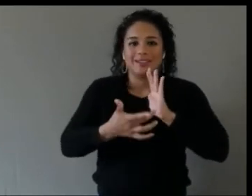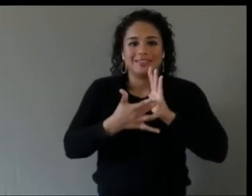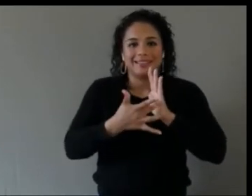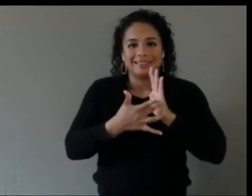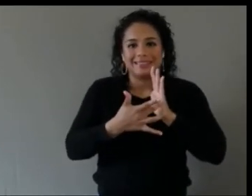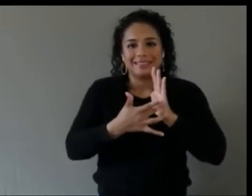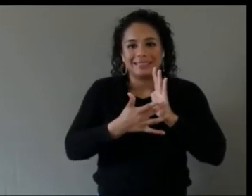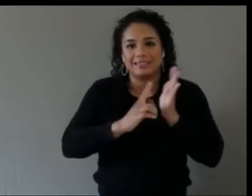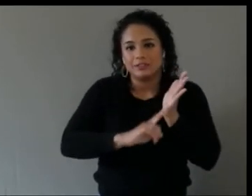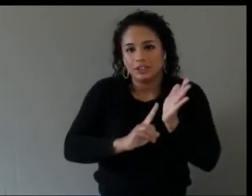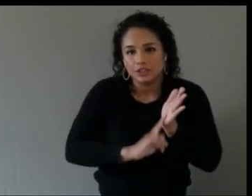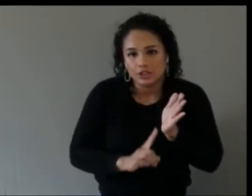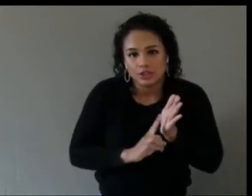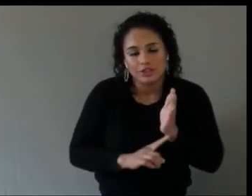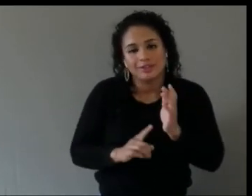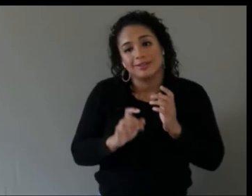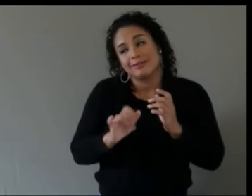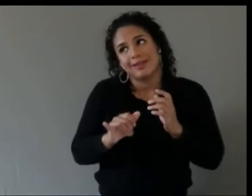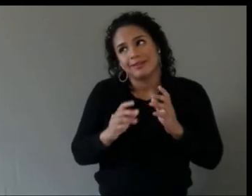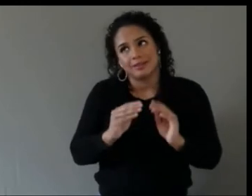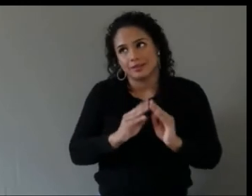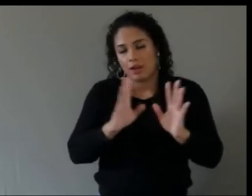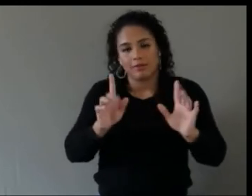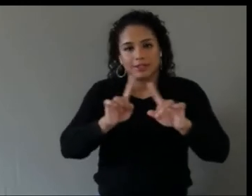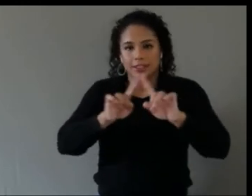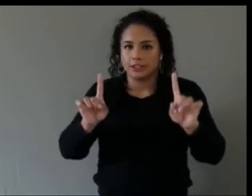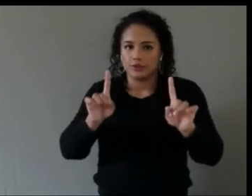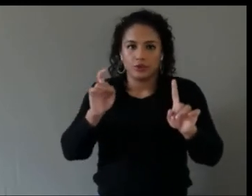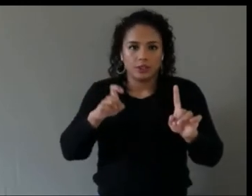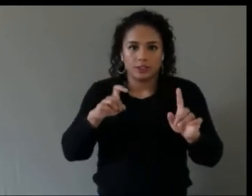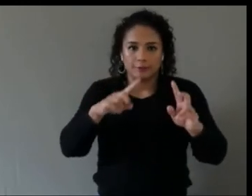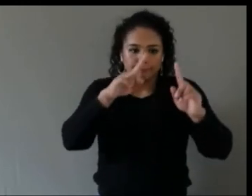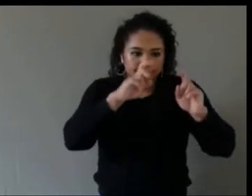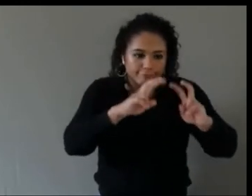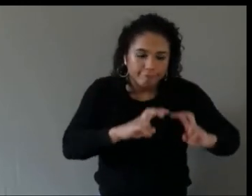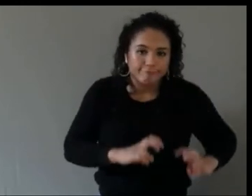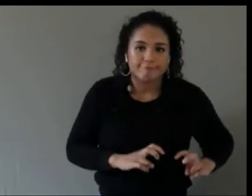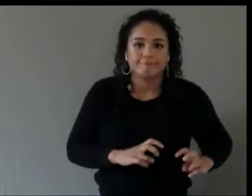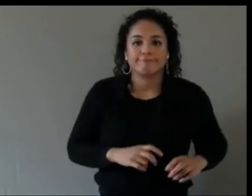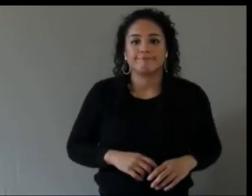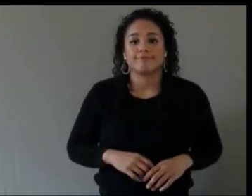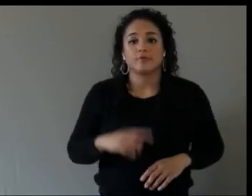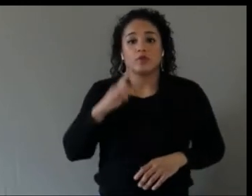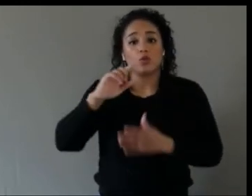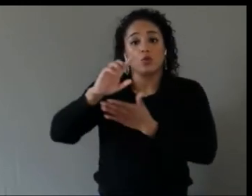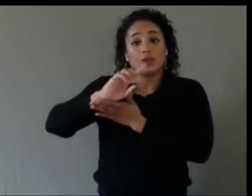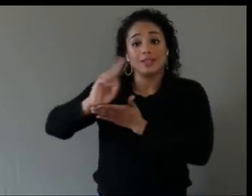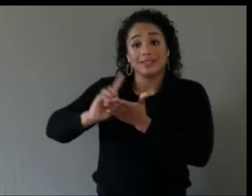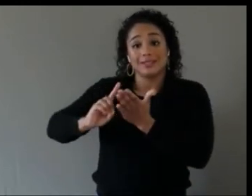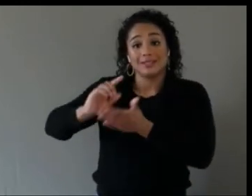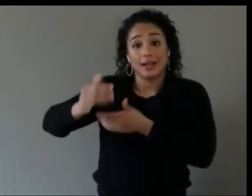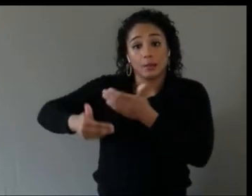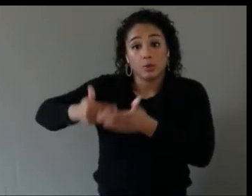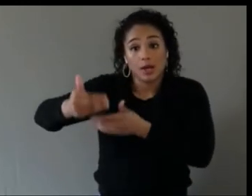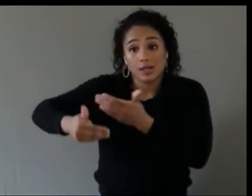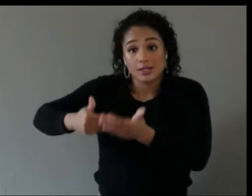assess. And as far as the design process, let's just say you had all that stuff figured out. The problem is set.